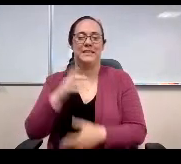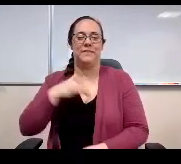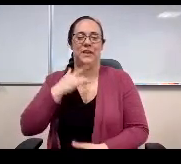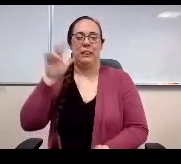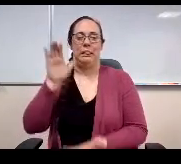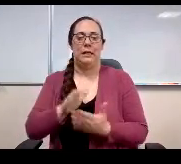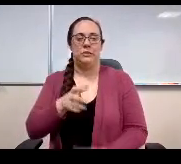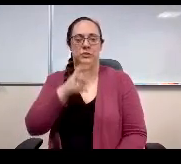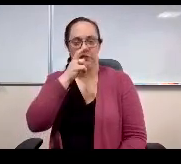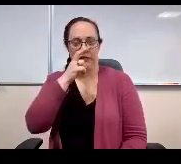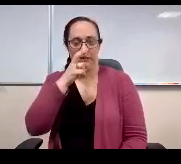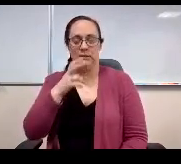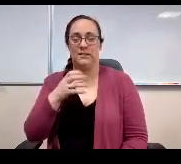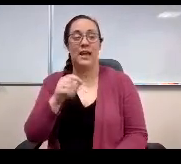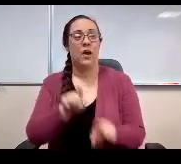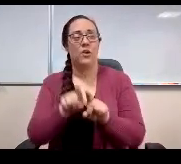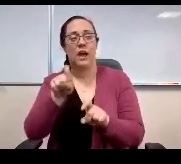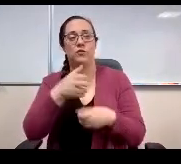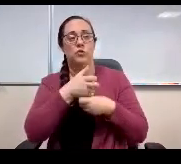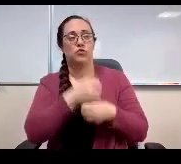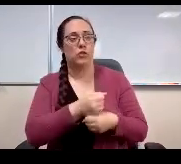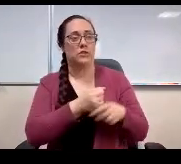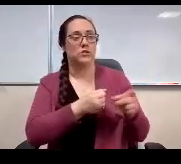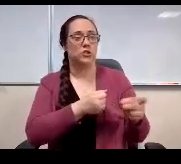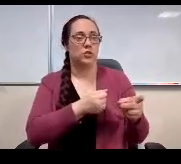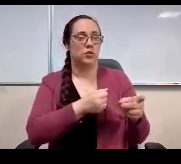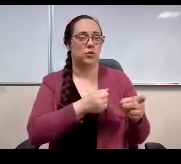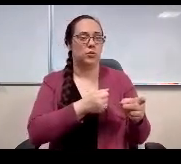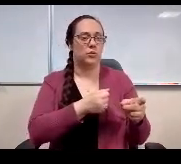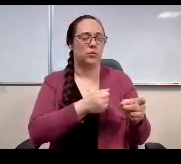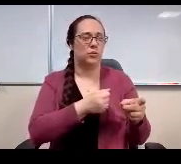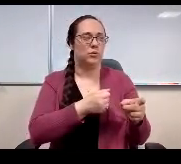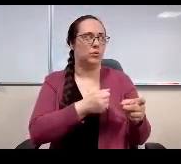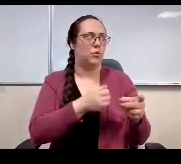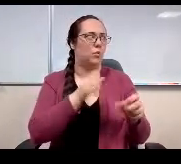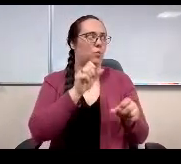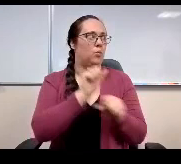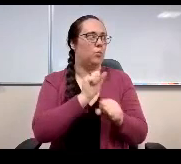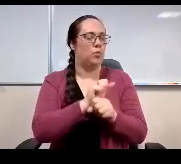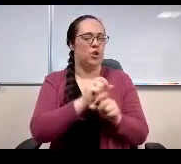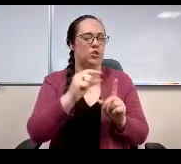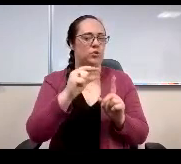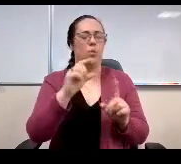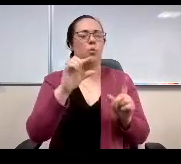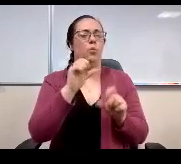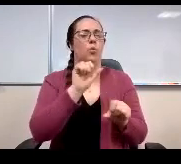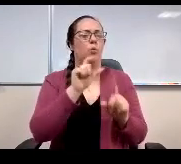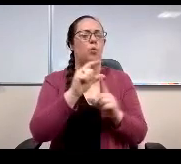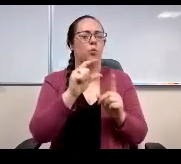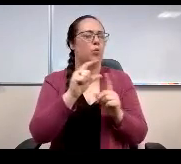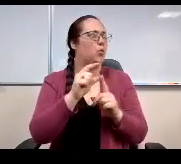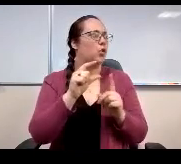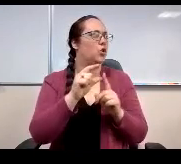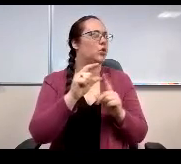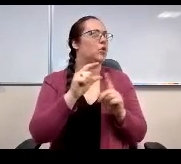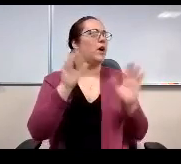we can't trust you were in trouble, right? Well and then I have to trust all of you. It's funny how that works.